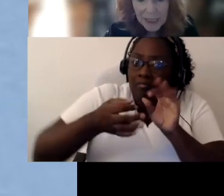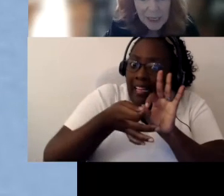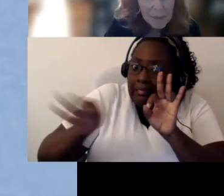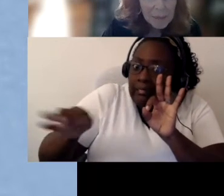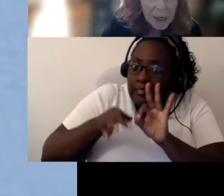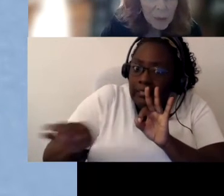wording.